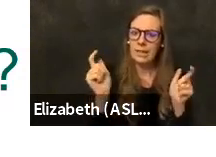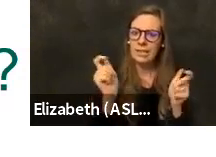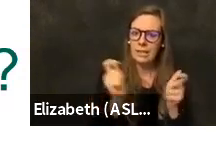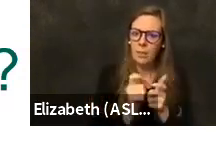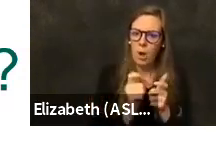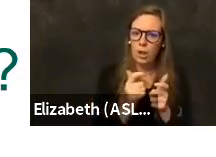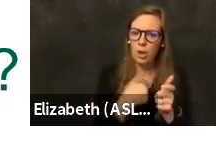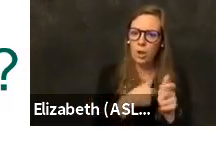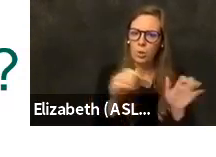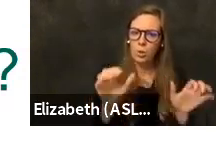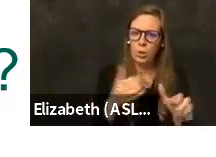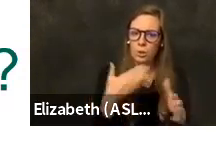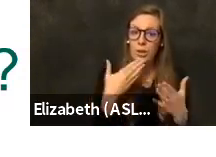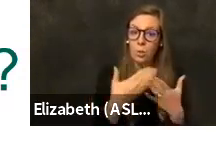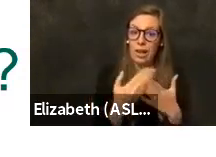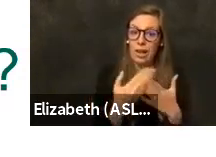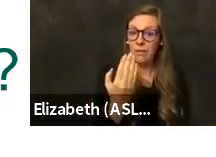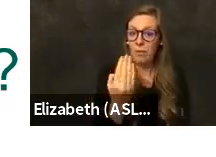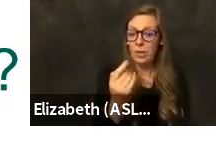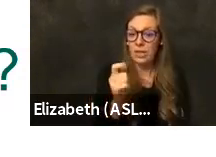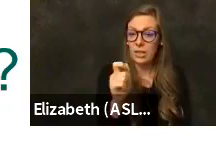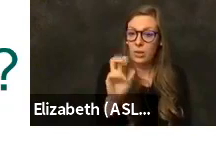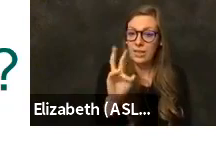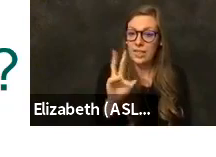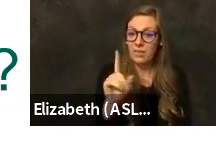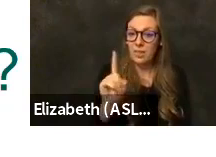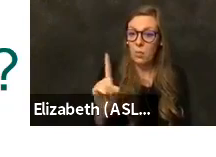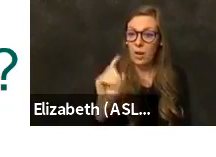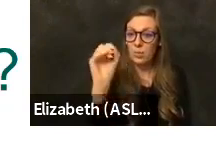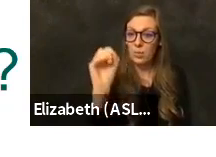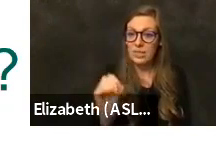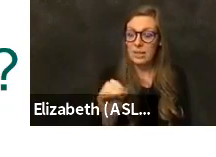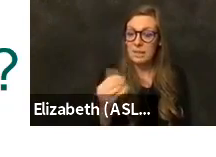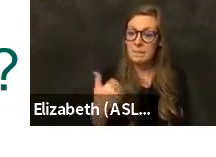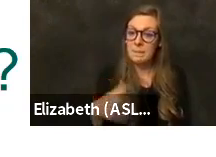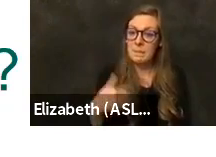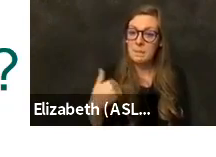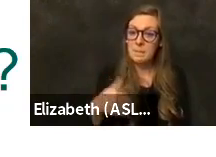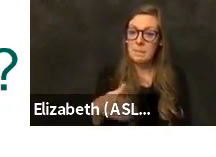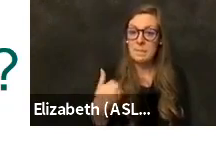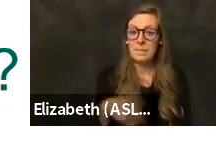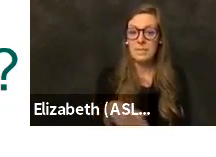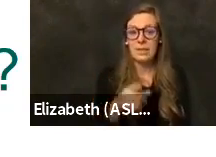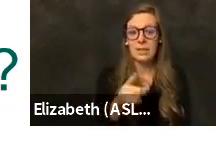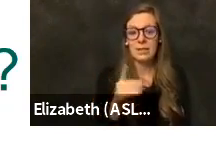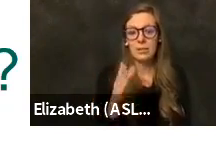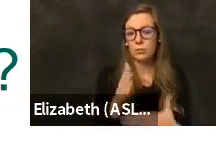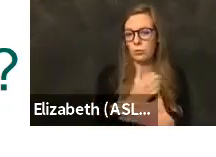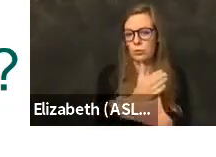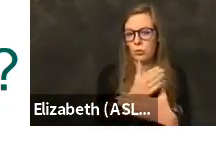doing quite well at fourteen point seven one percent. The range looks like it's from anywhere